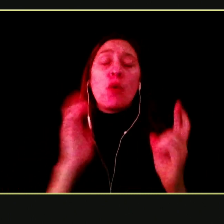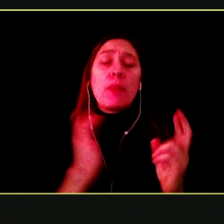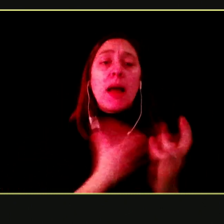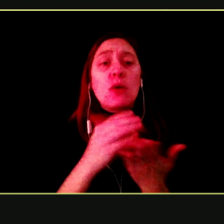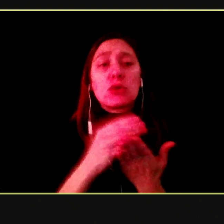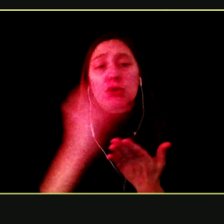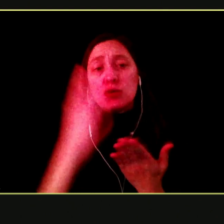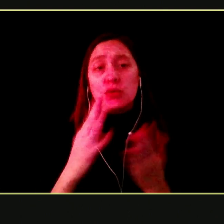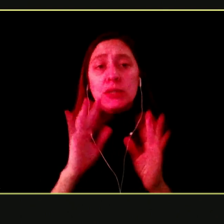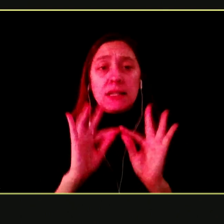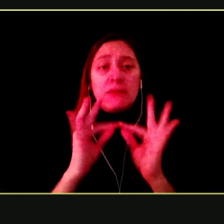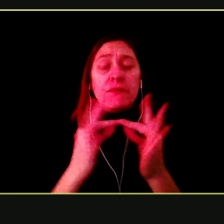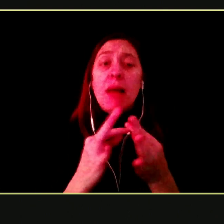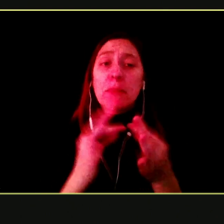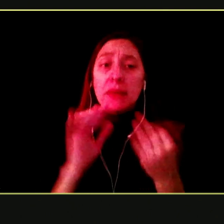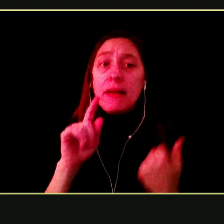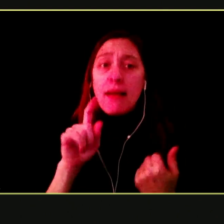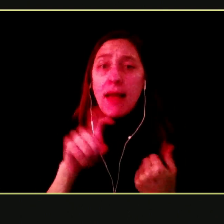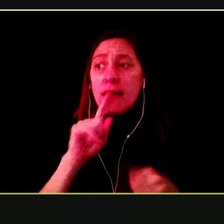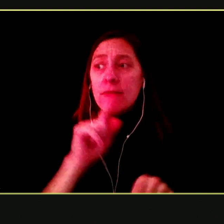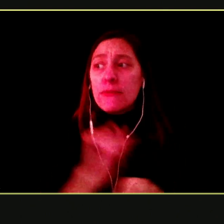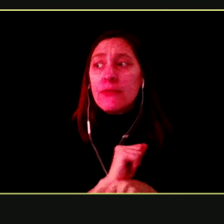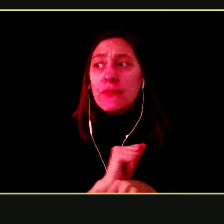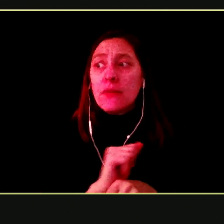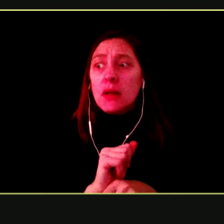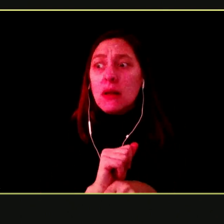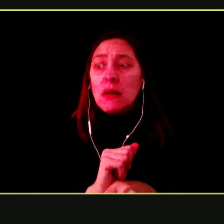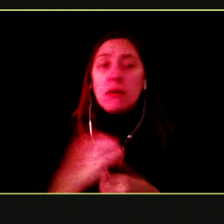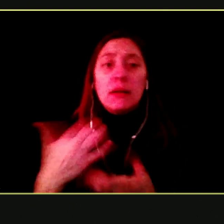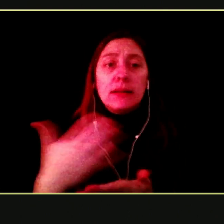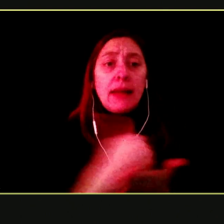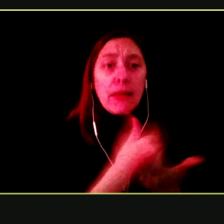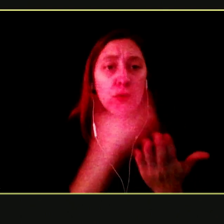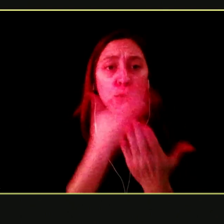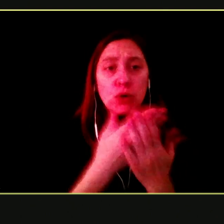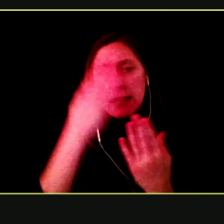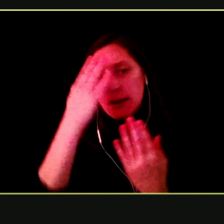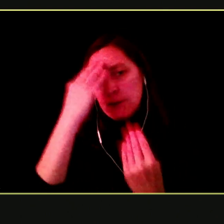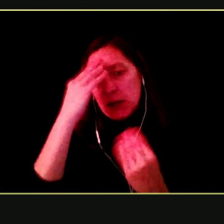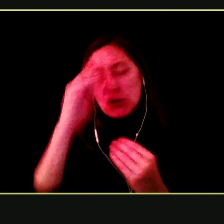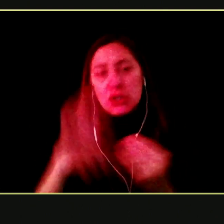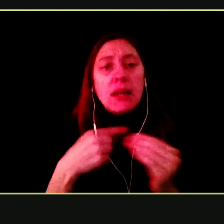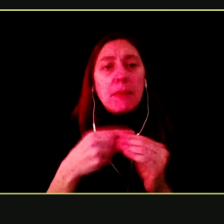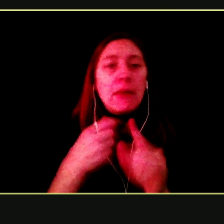HAVE GAINED SOME GOOD INFORMATION ABOUT THE IMPACT VAPING HAS.